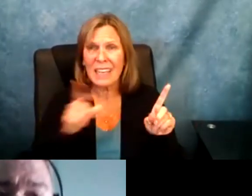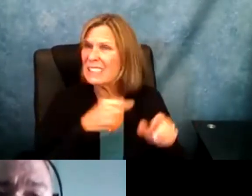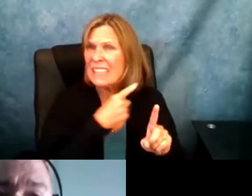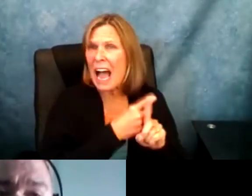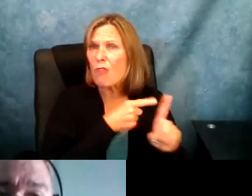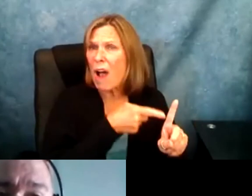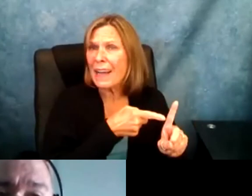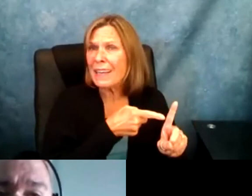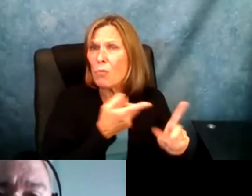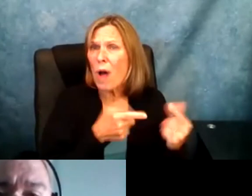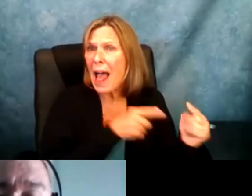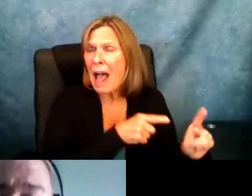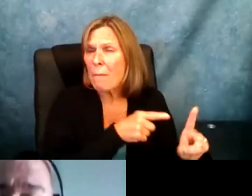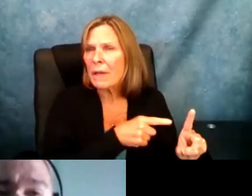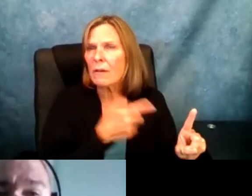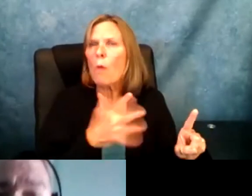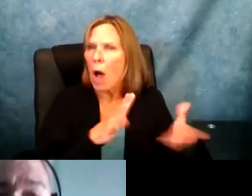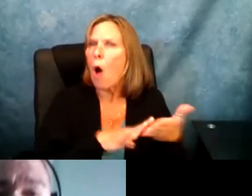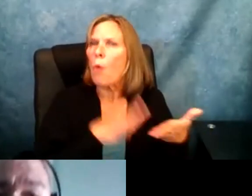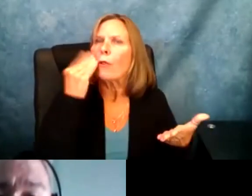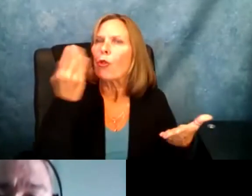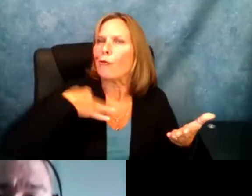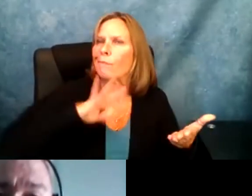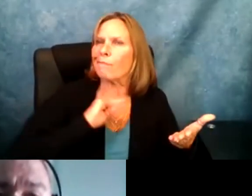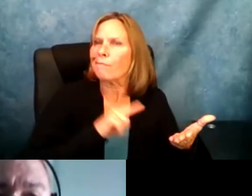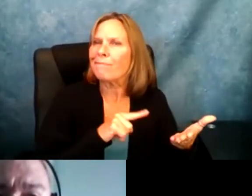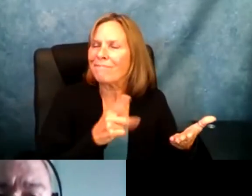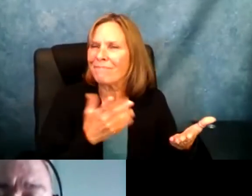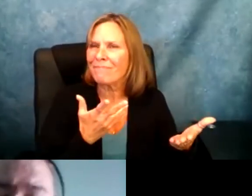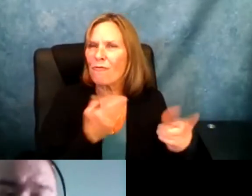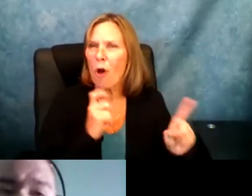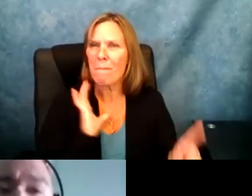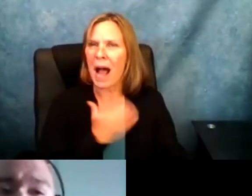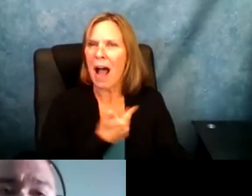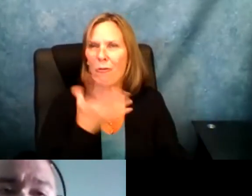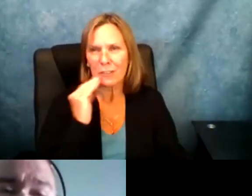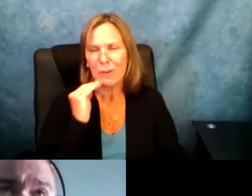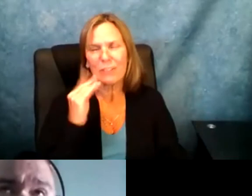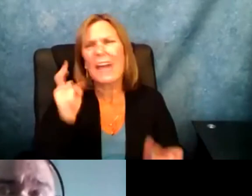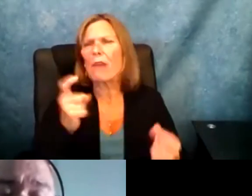seen. So my journey in school is different. It is not right but we learn from what